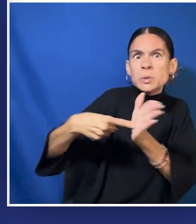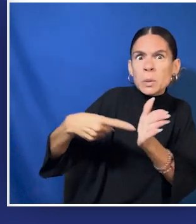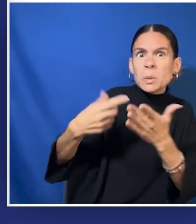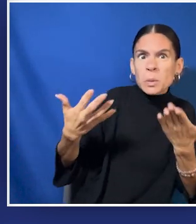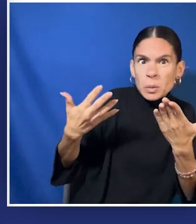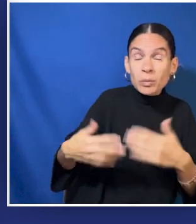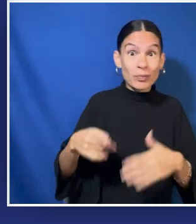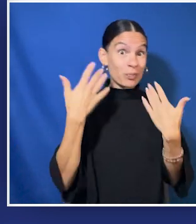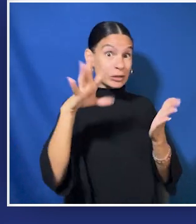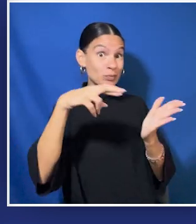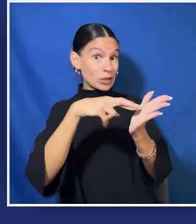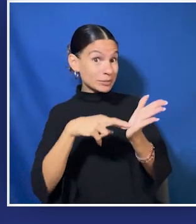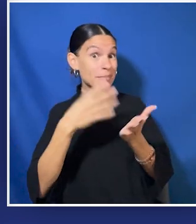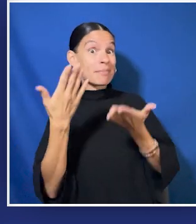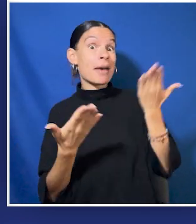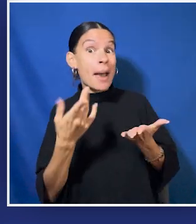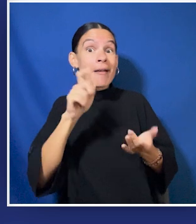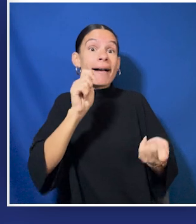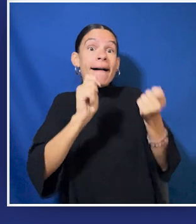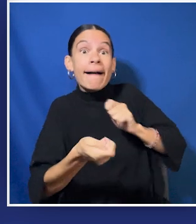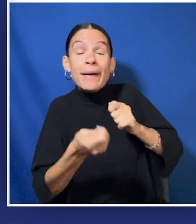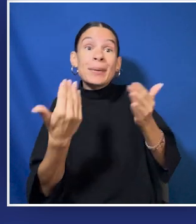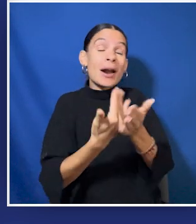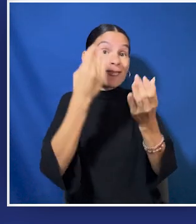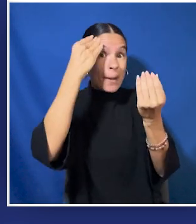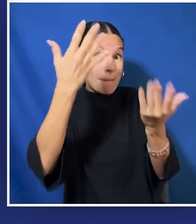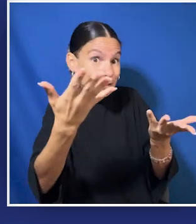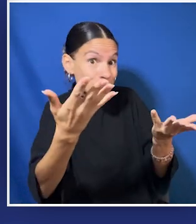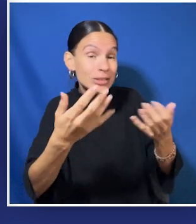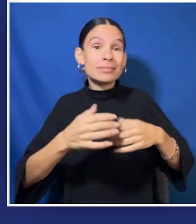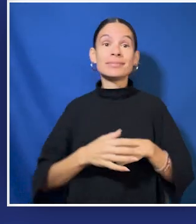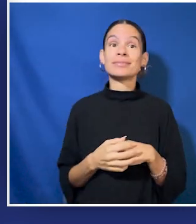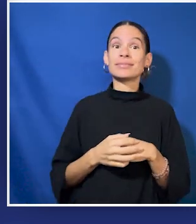If you are already registered to vote, maybe you need to update some of your registration information.